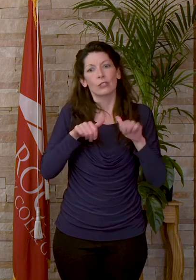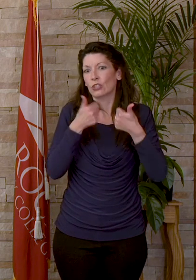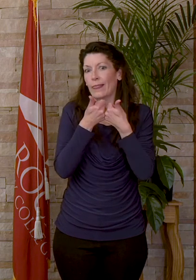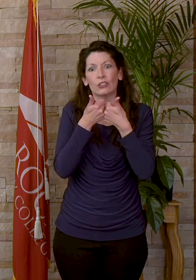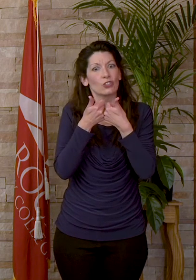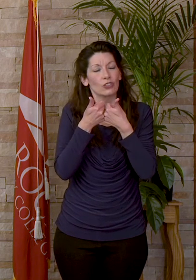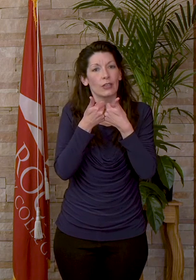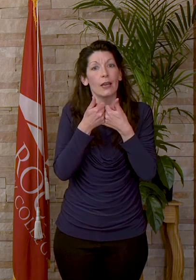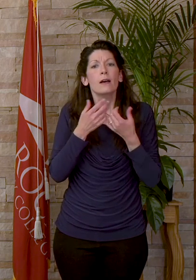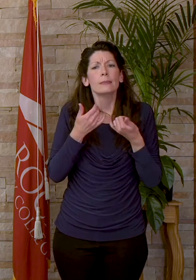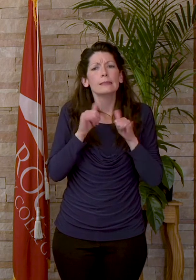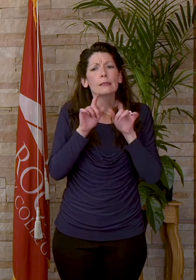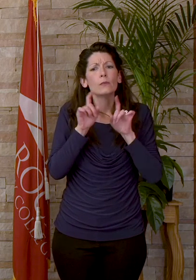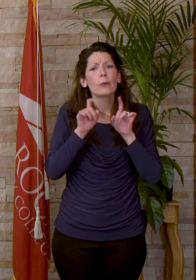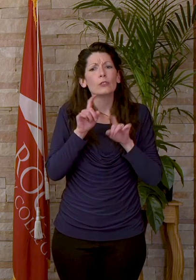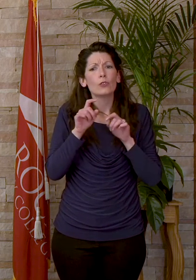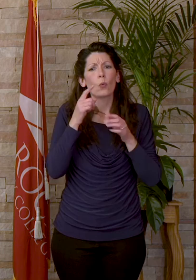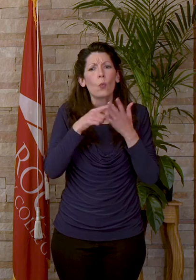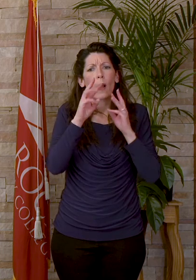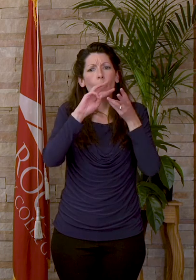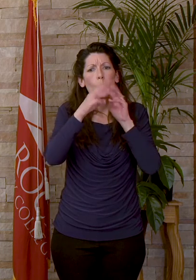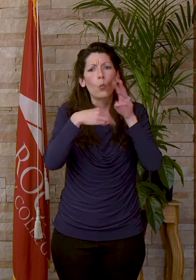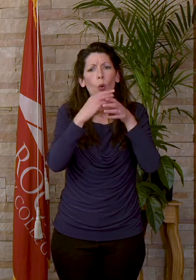There are still questions about what the world will look like in the post-covid era.